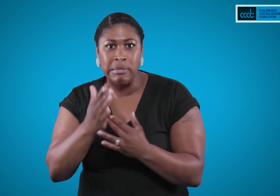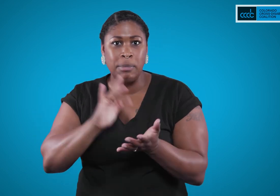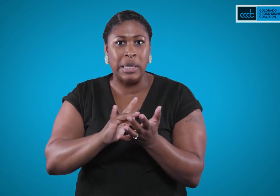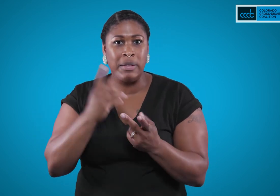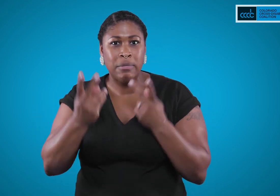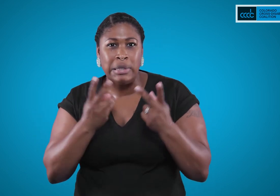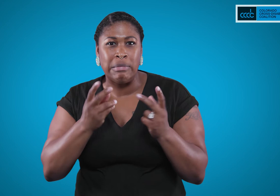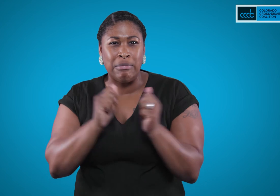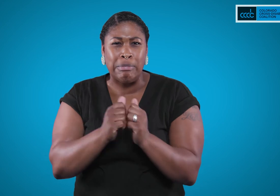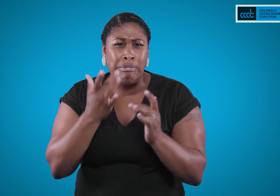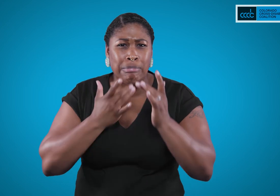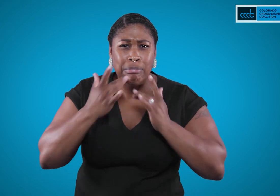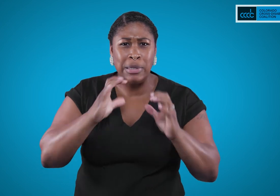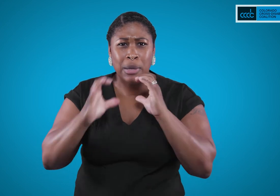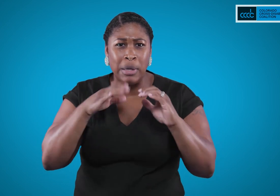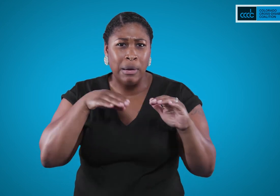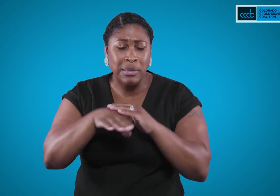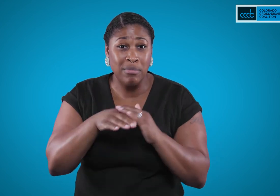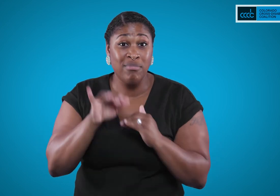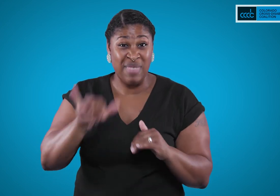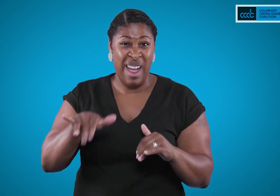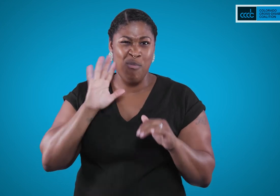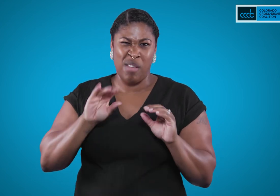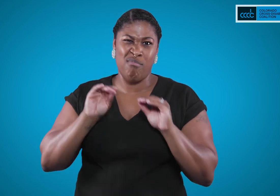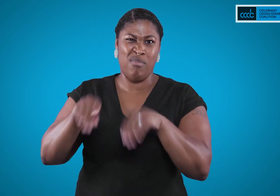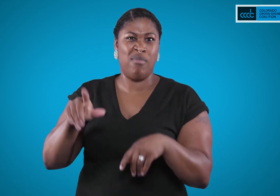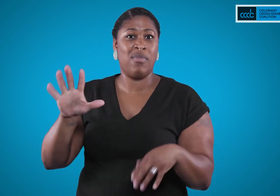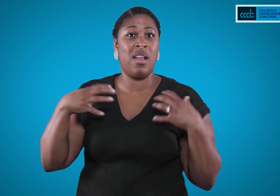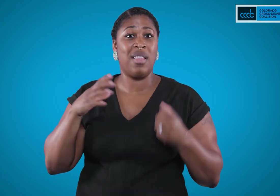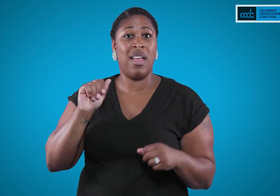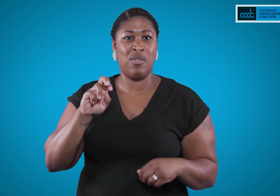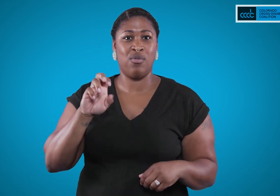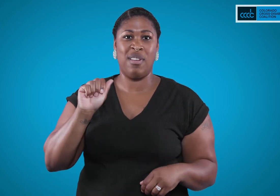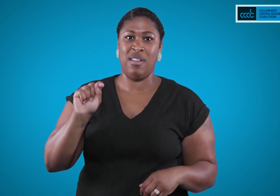limited communication and access, potentially putting their healthcare at risk.